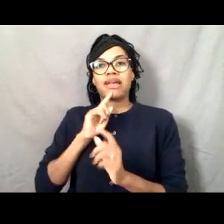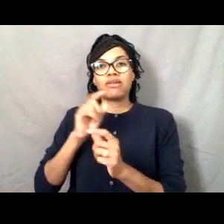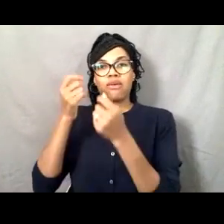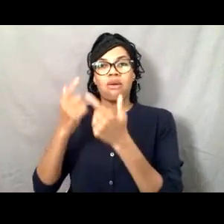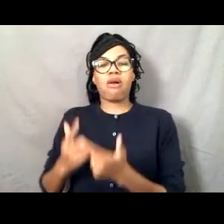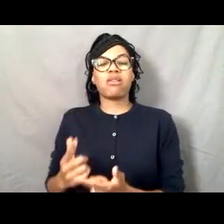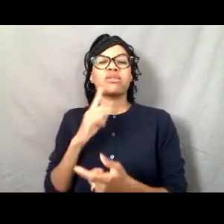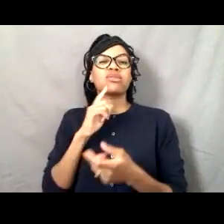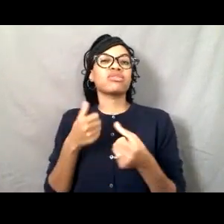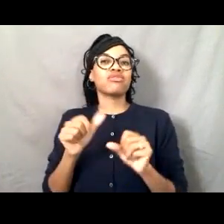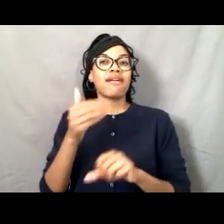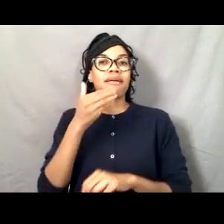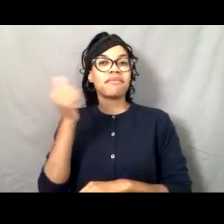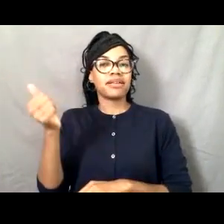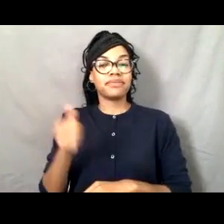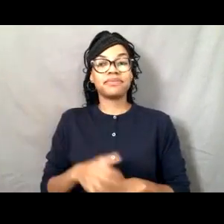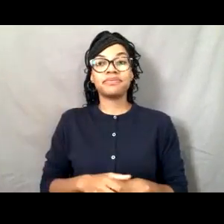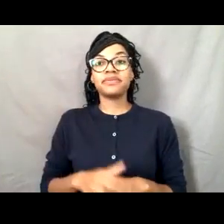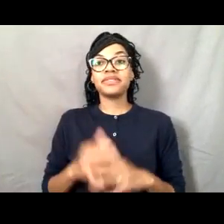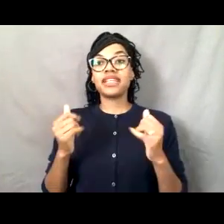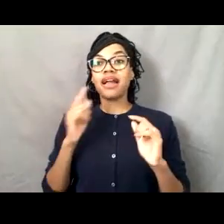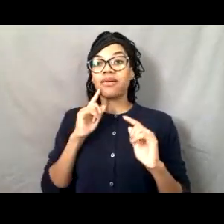All right, I'm going to hand it over to Sarah to introduce yourself.